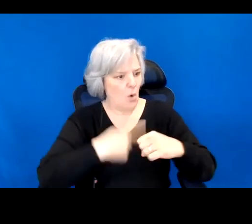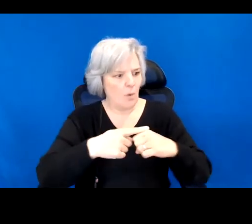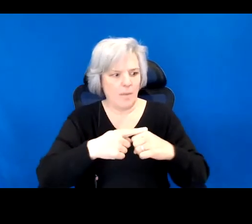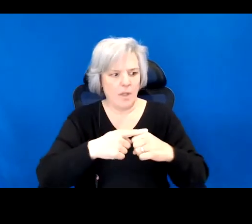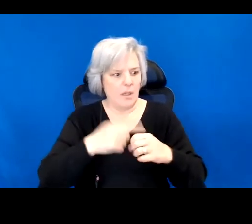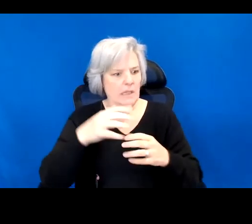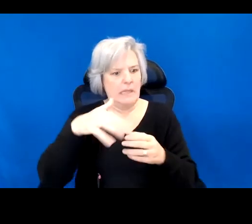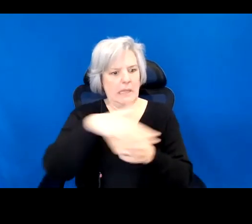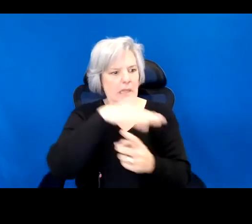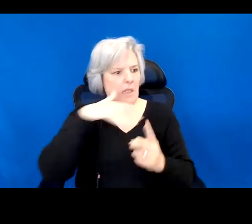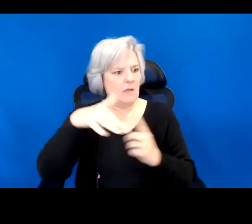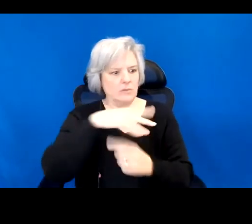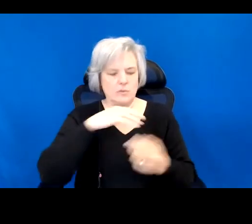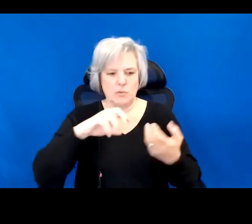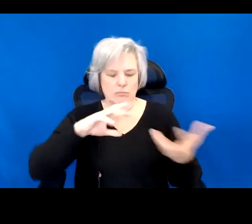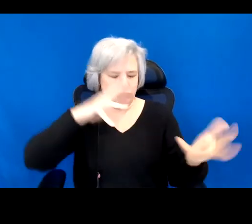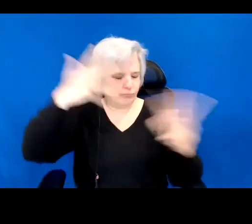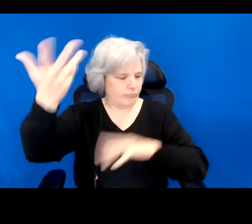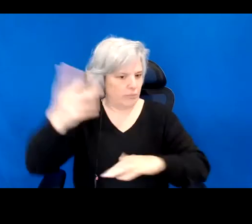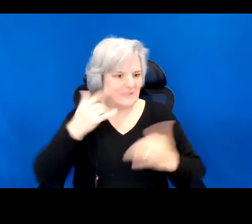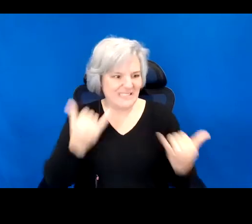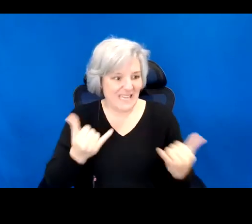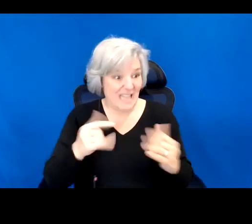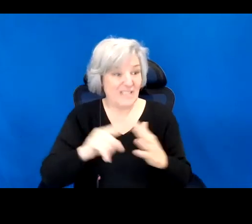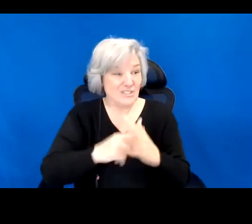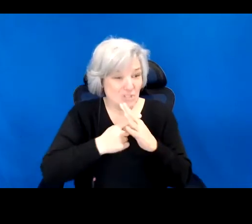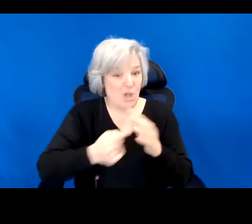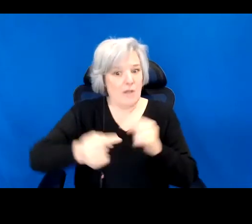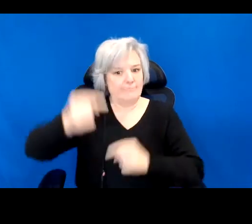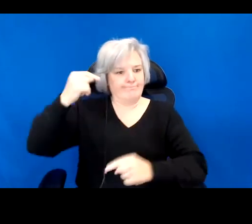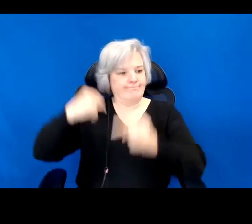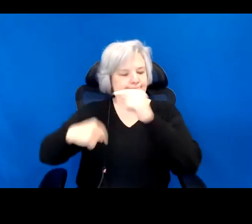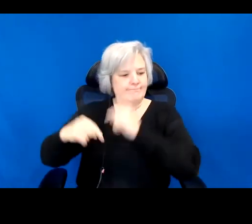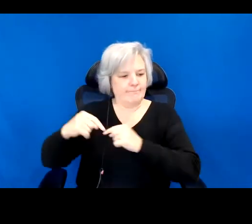I will never forget the way that you looked at me then.